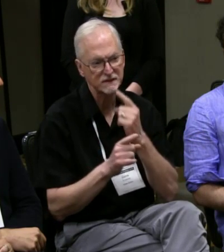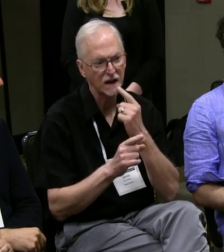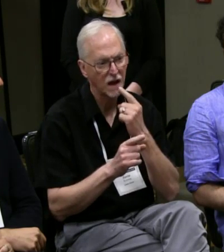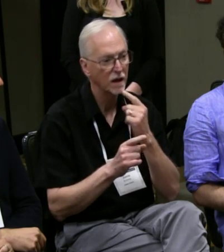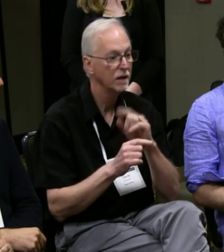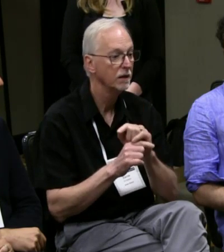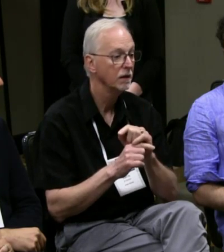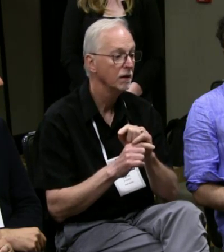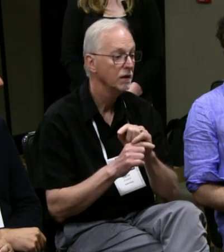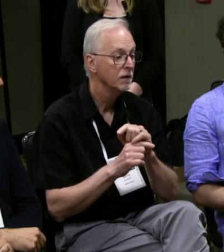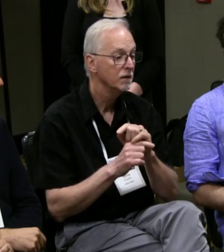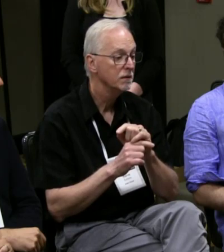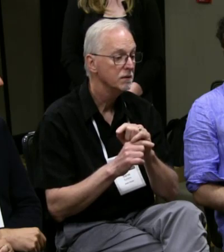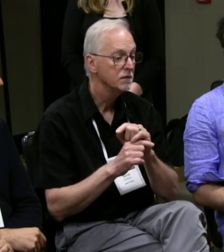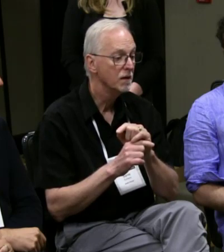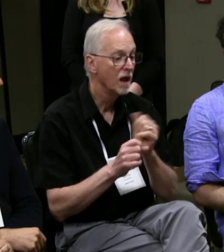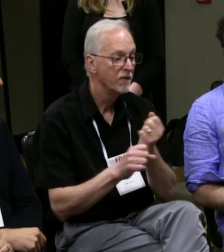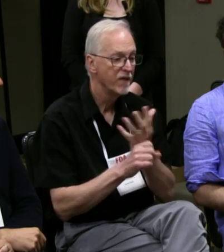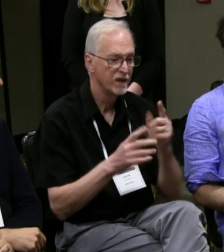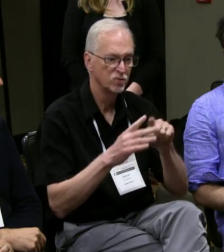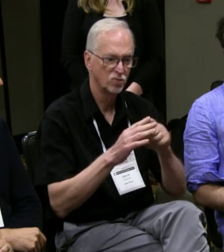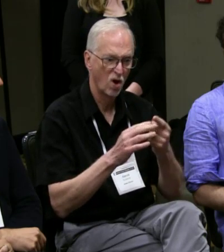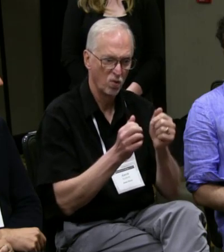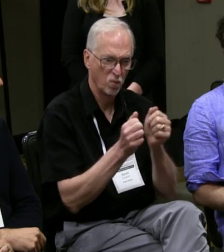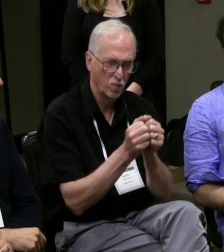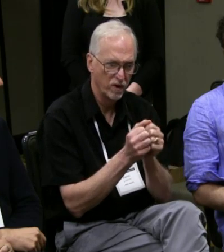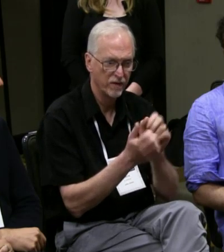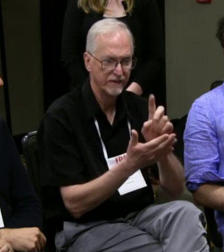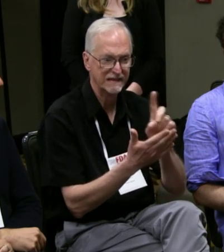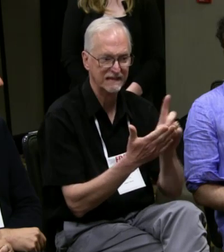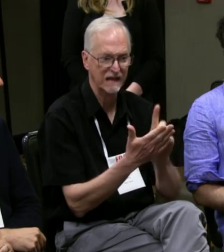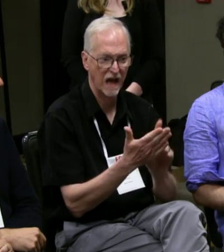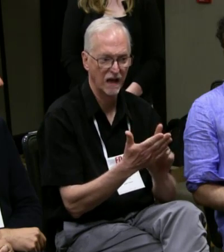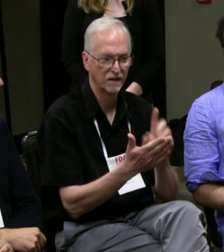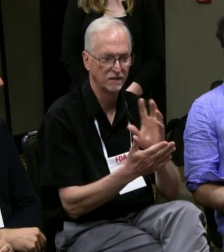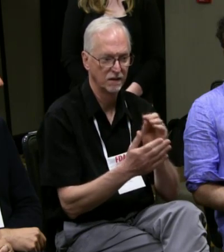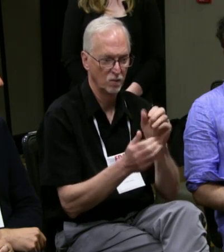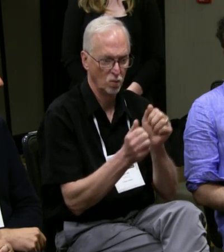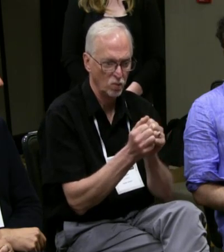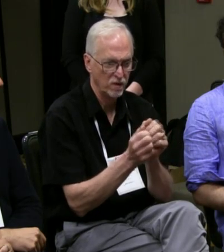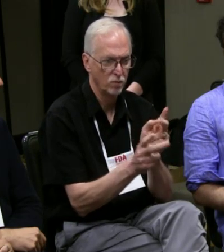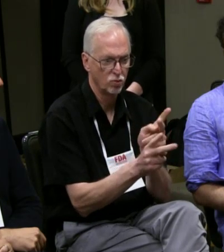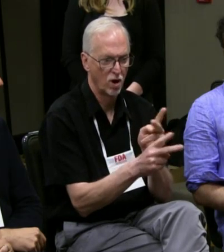Sometimes you face this issue, and it's very important that everything starts with the design